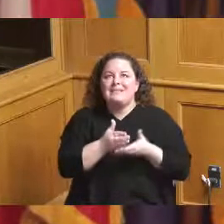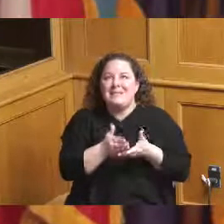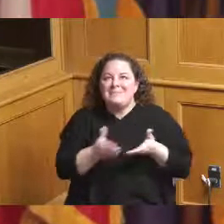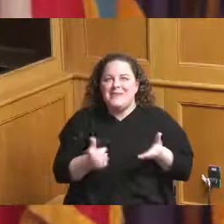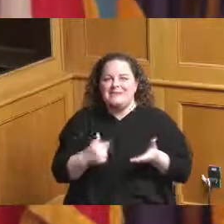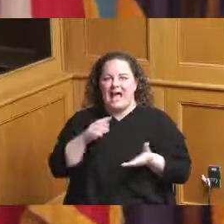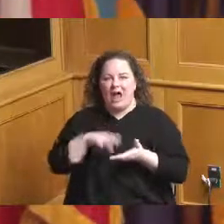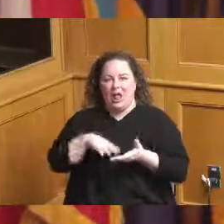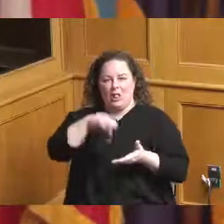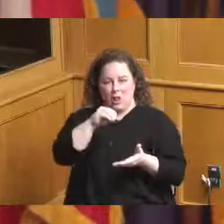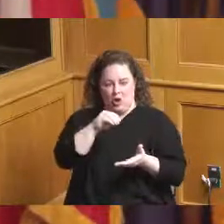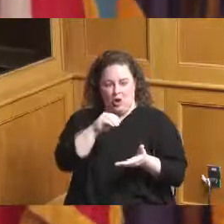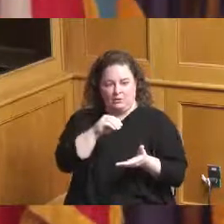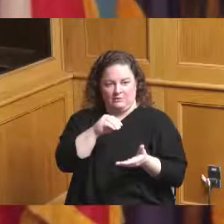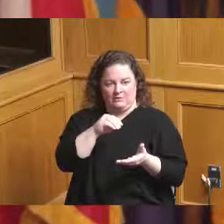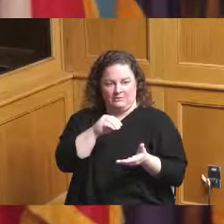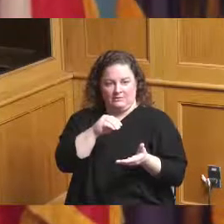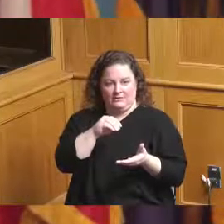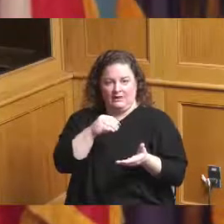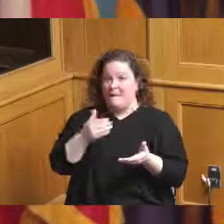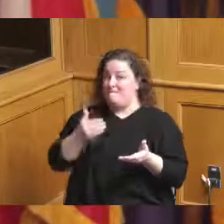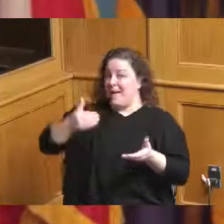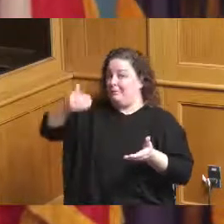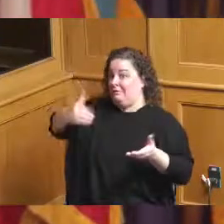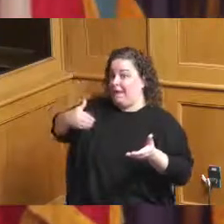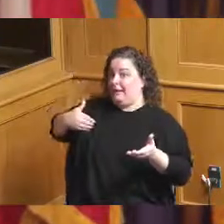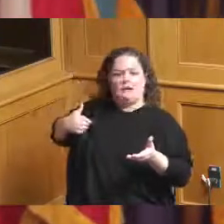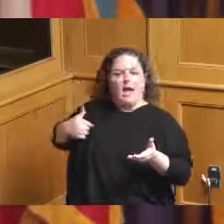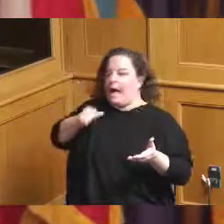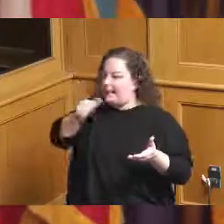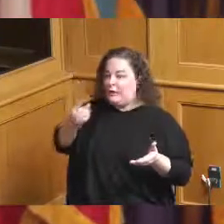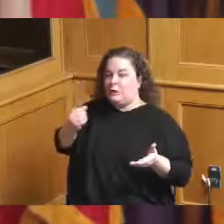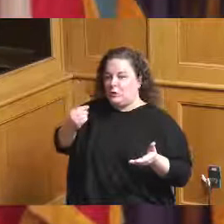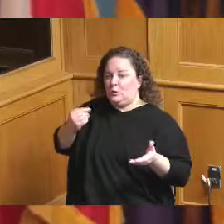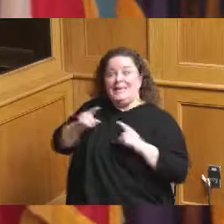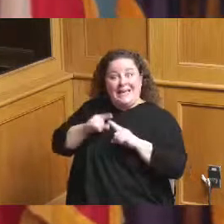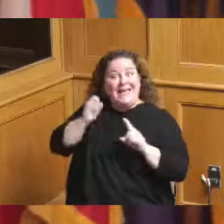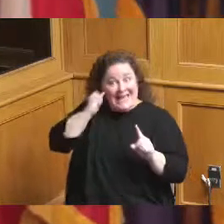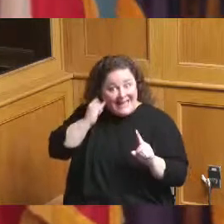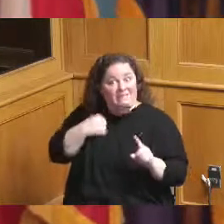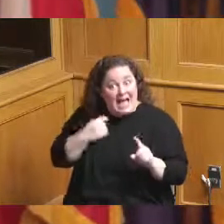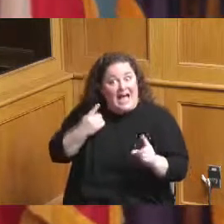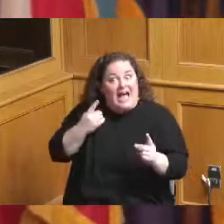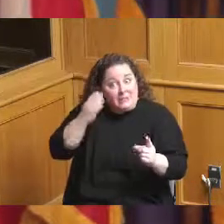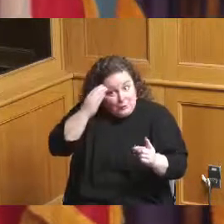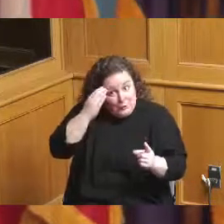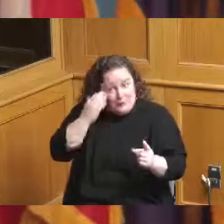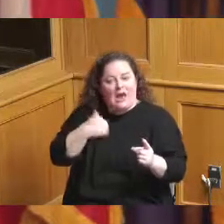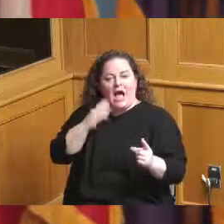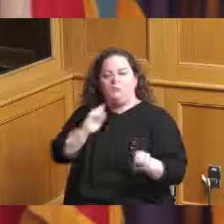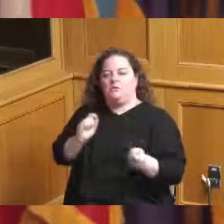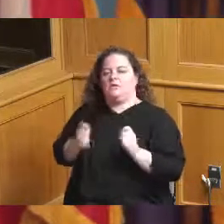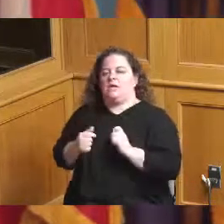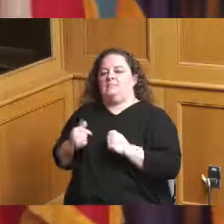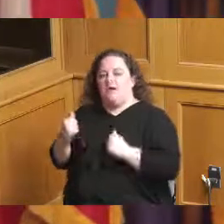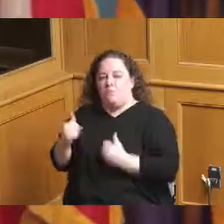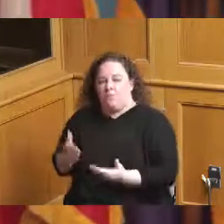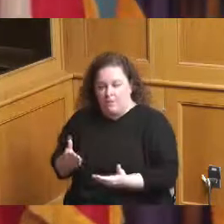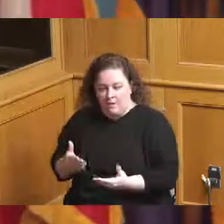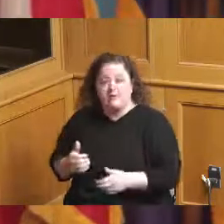differently that I didn't do then one it was the same pitch we're not here to get any money